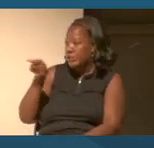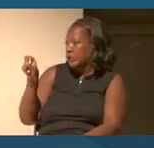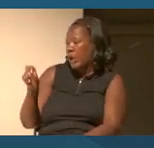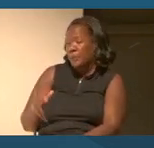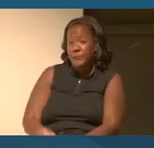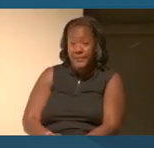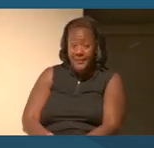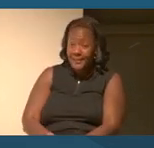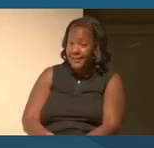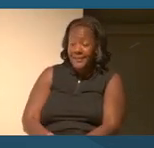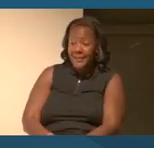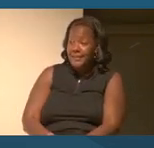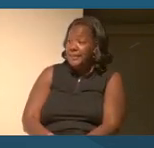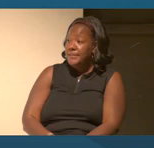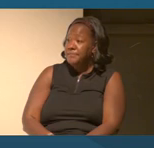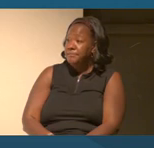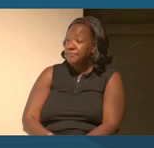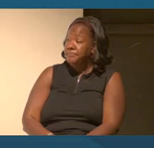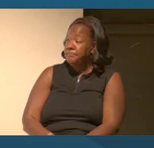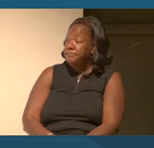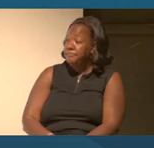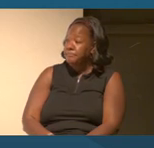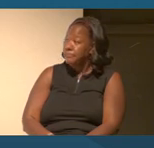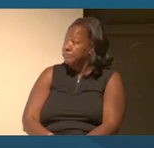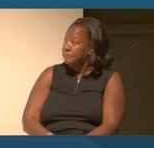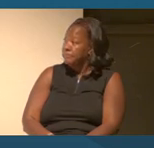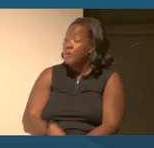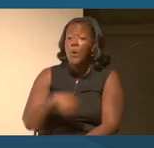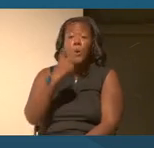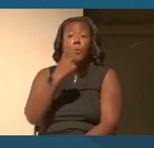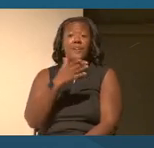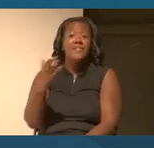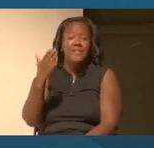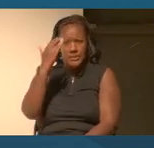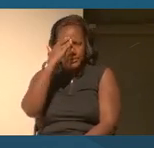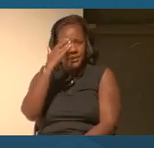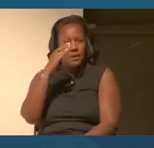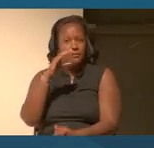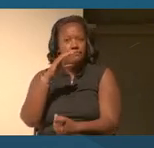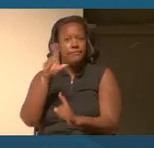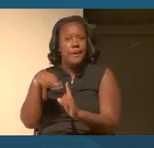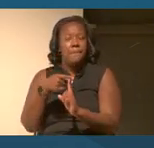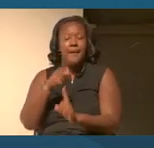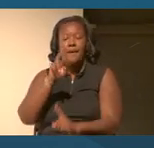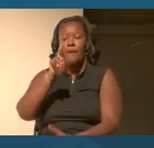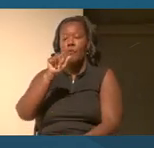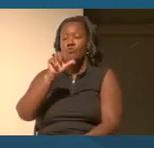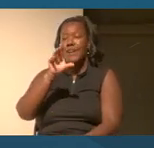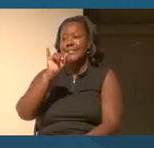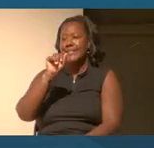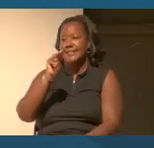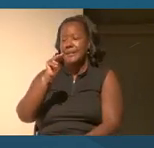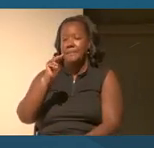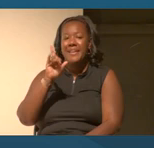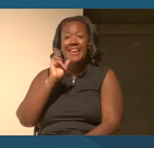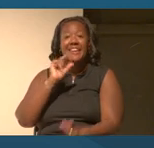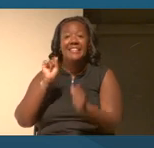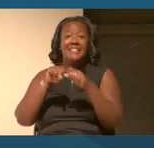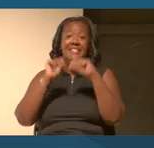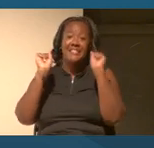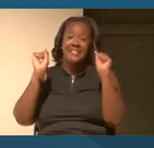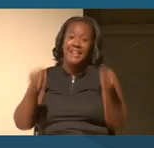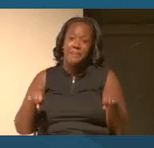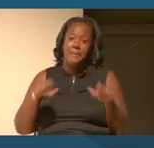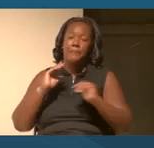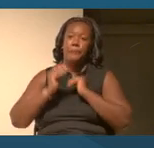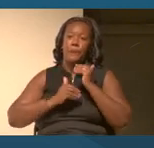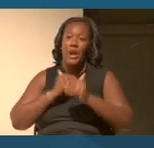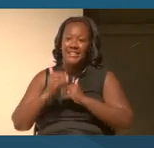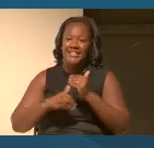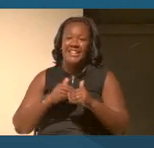So one of the things that we know about racism is that it's a systemic process of exclusion,